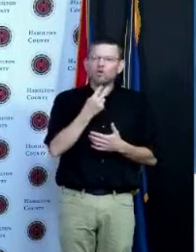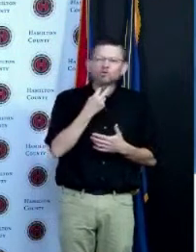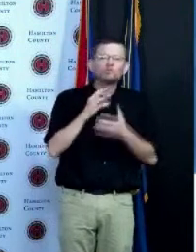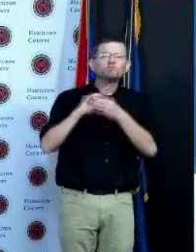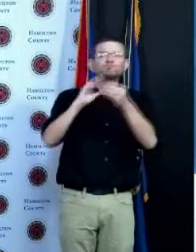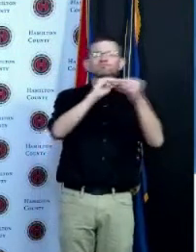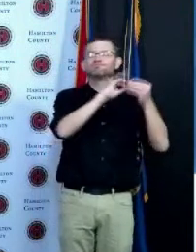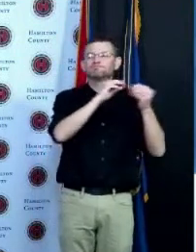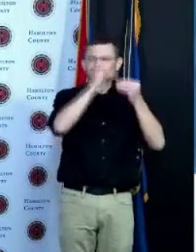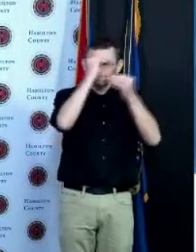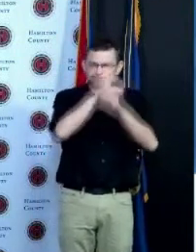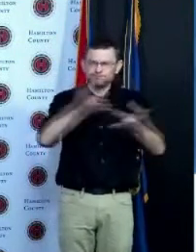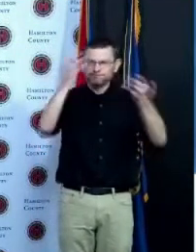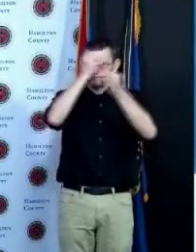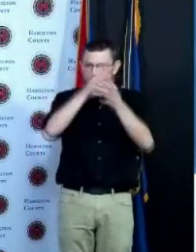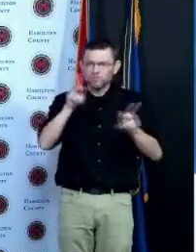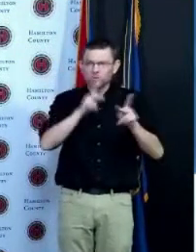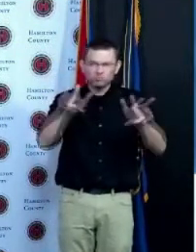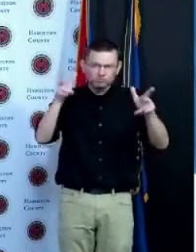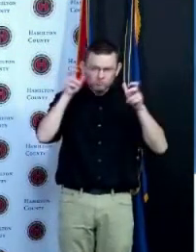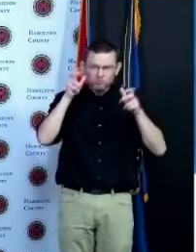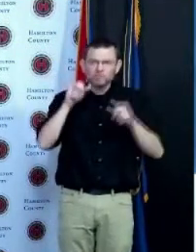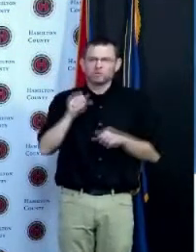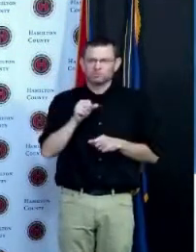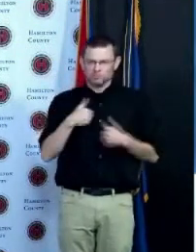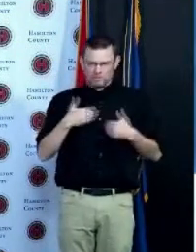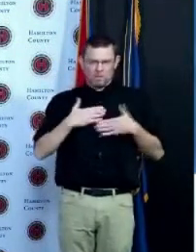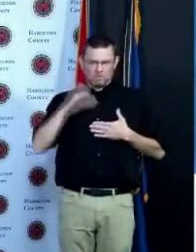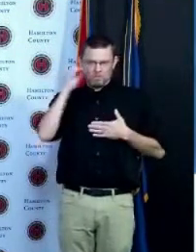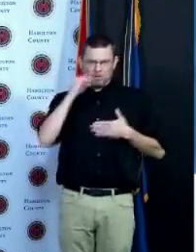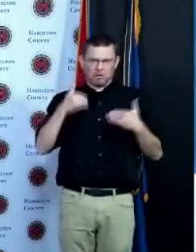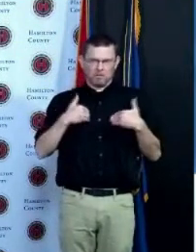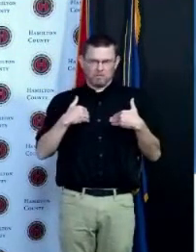but I want a different set of voices now many times in life there aren't different